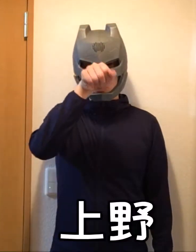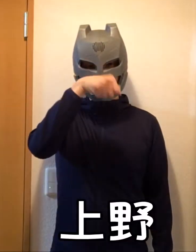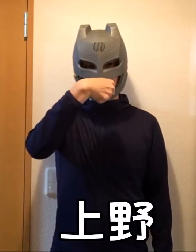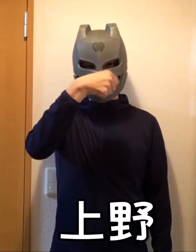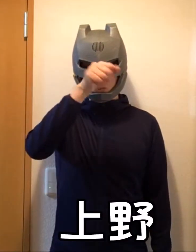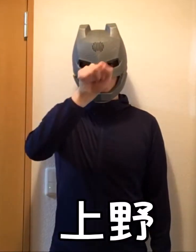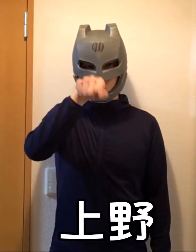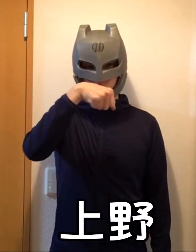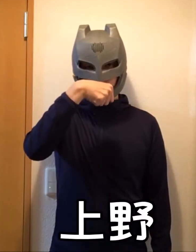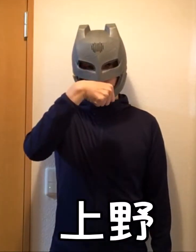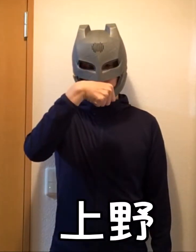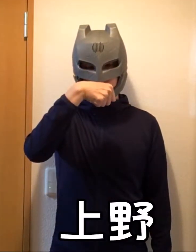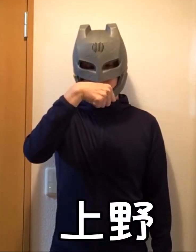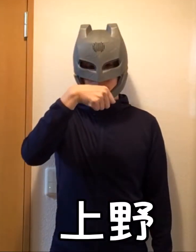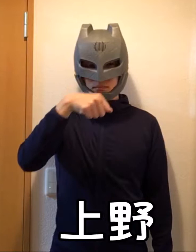Ueno (place name)